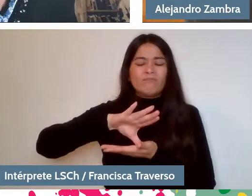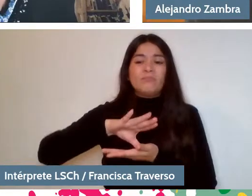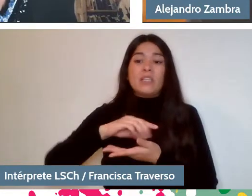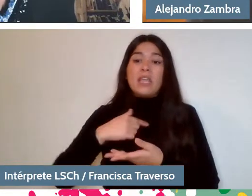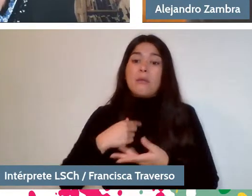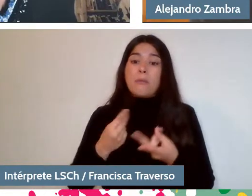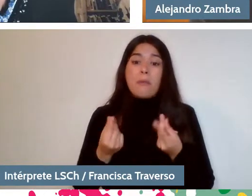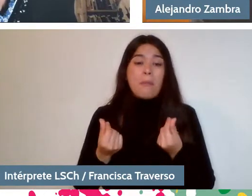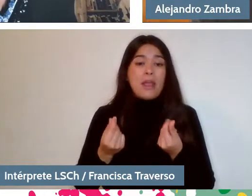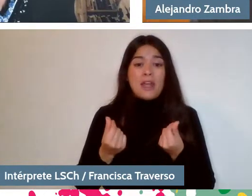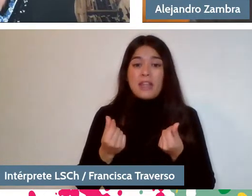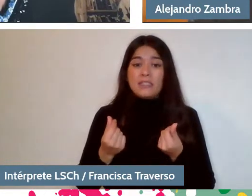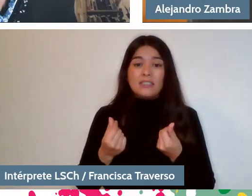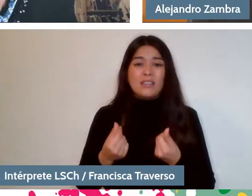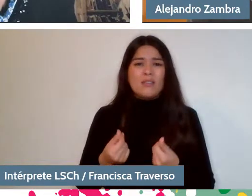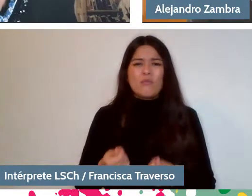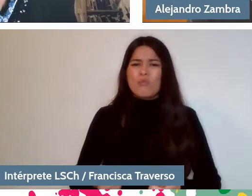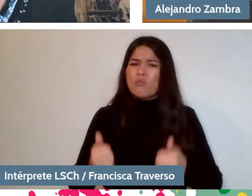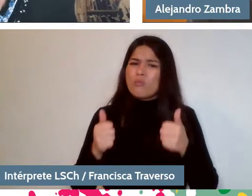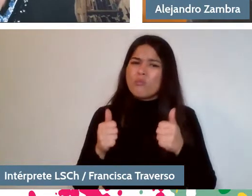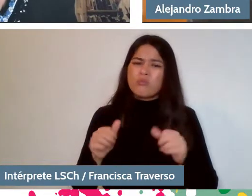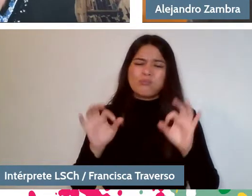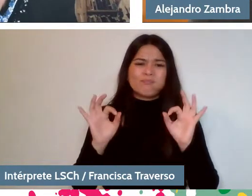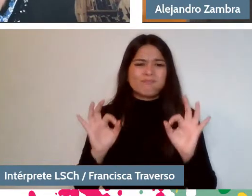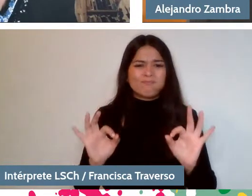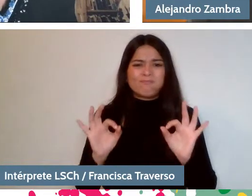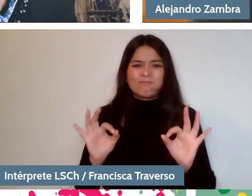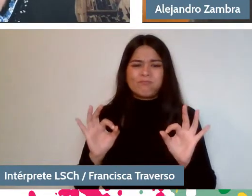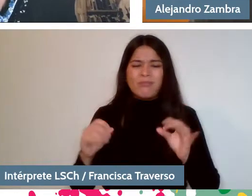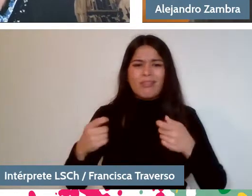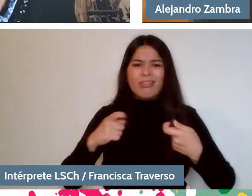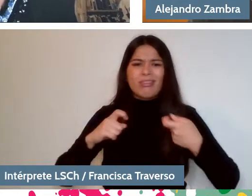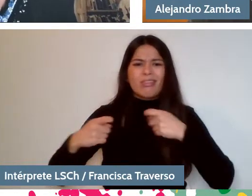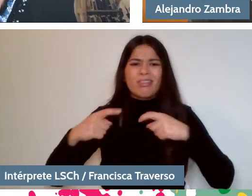seems extraordinary to me.